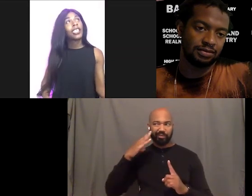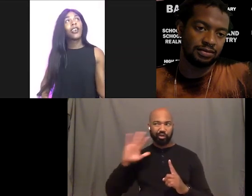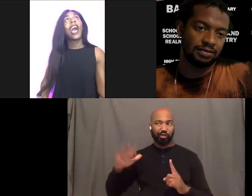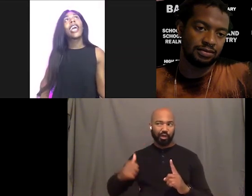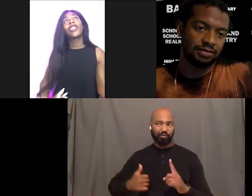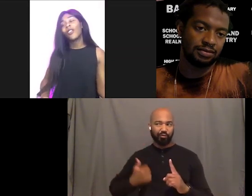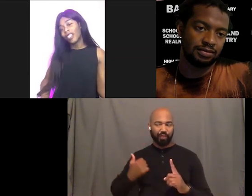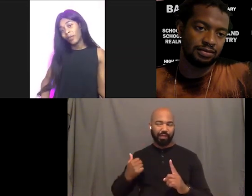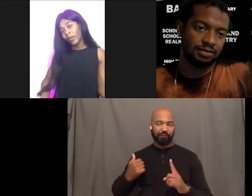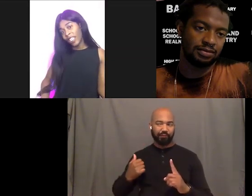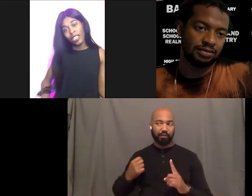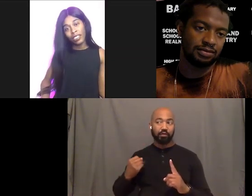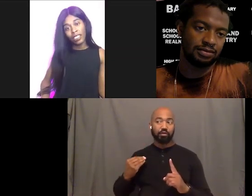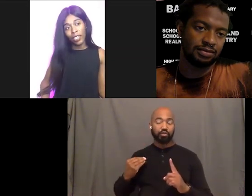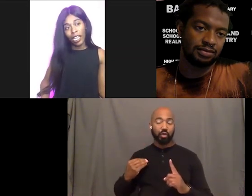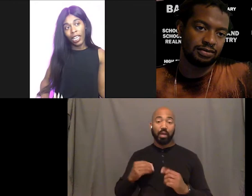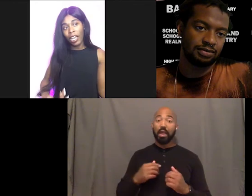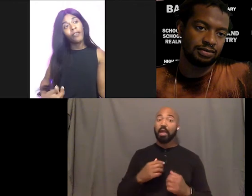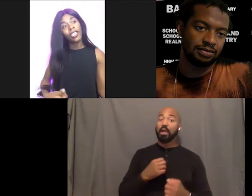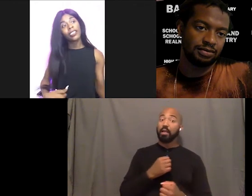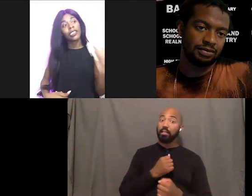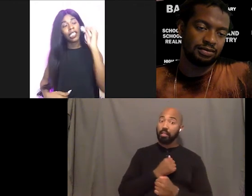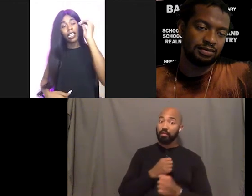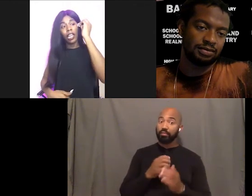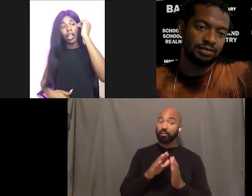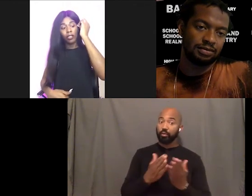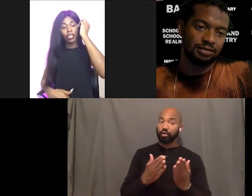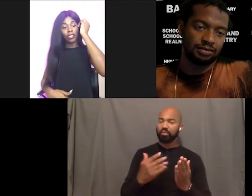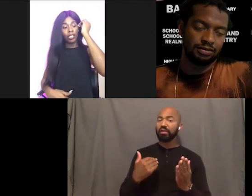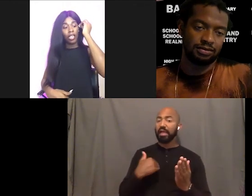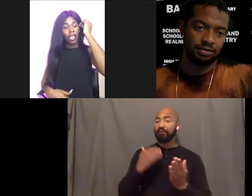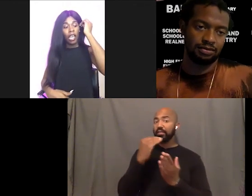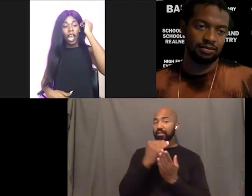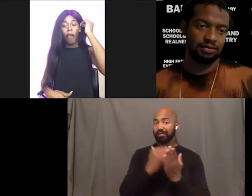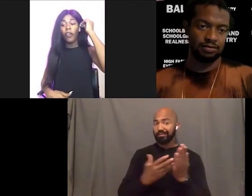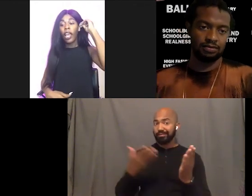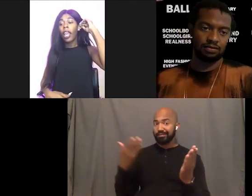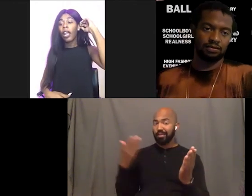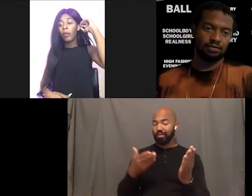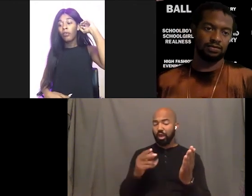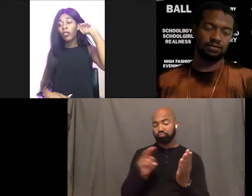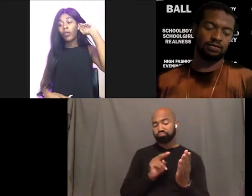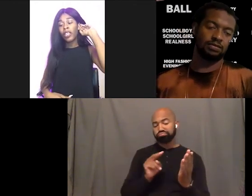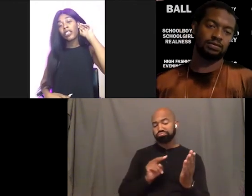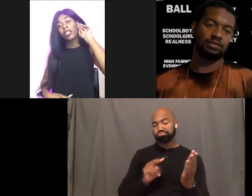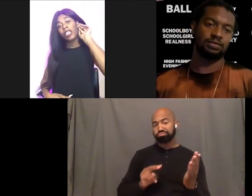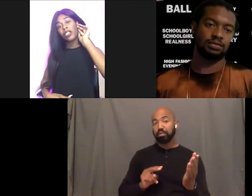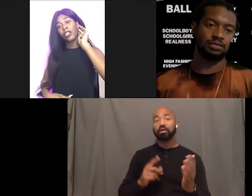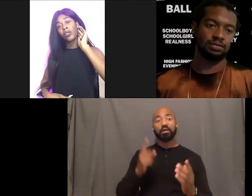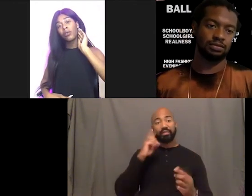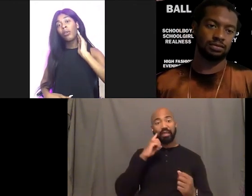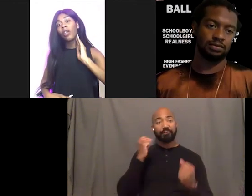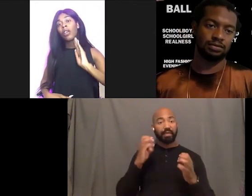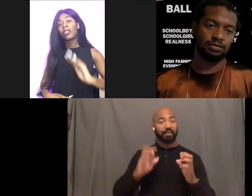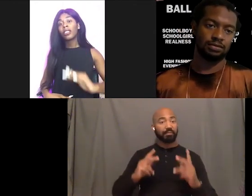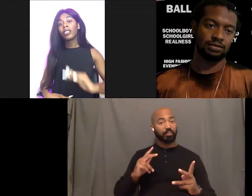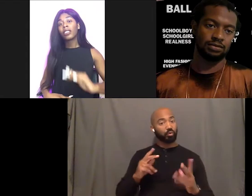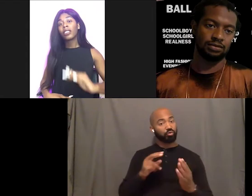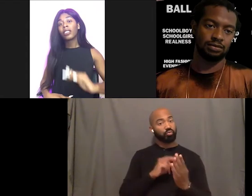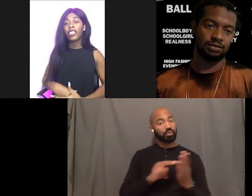So I do love the book and it does have like a lot of lessons and it also tells... I feel like a lot of people should read it cause it teaches you some, some basics